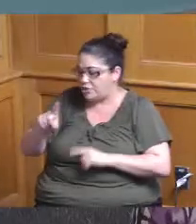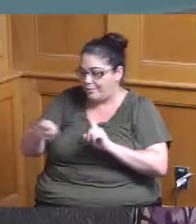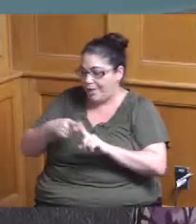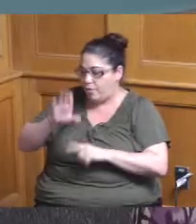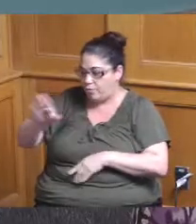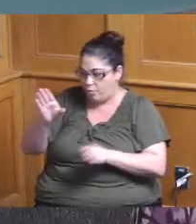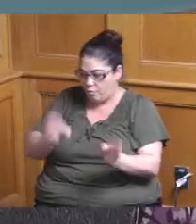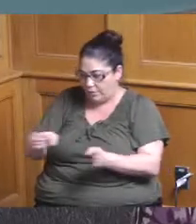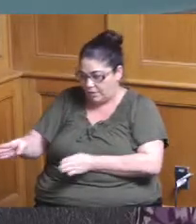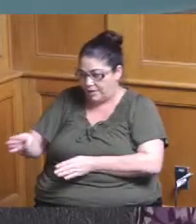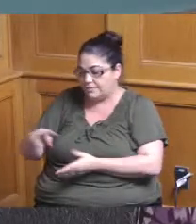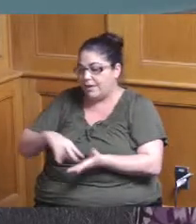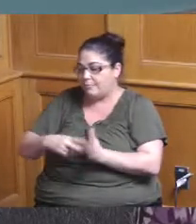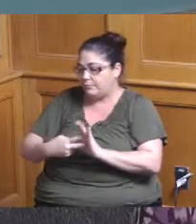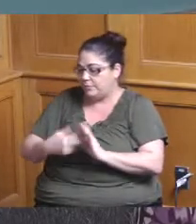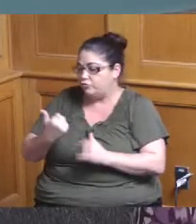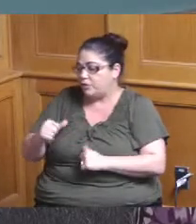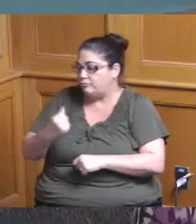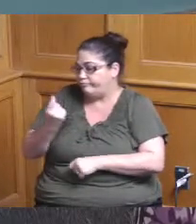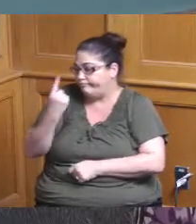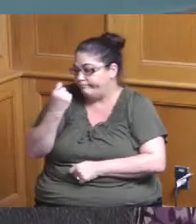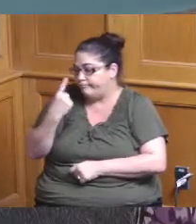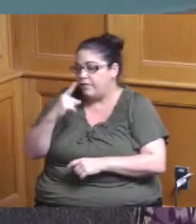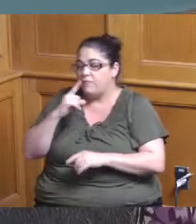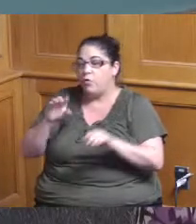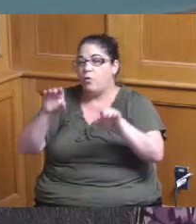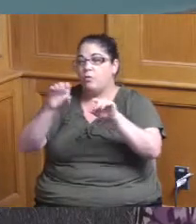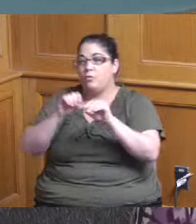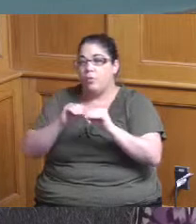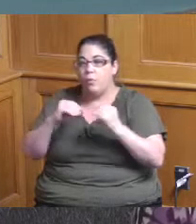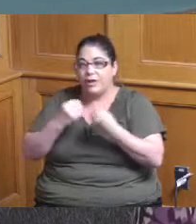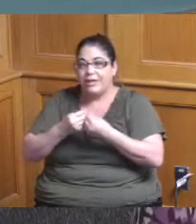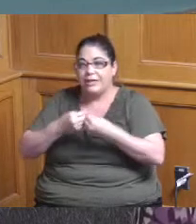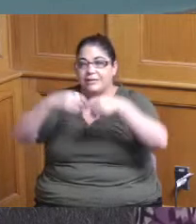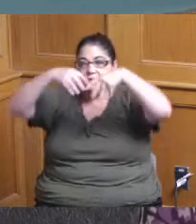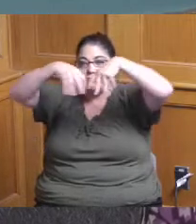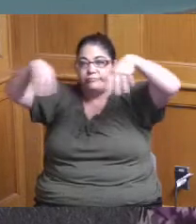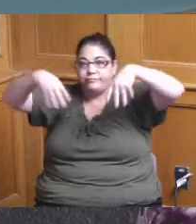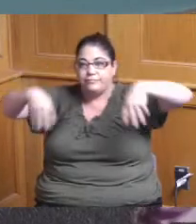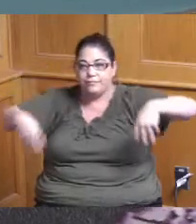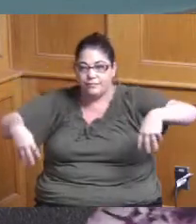our perspective of in terms of organizational chart we're moving from consultant to now